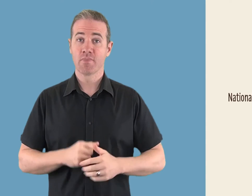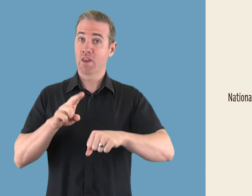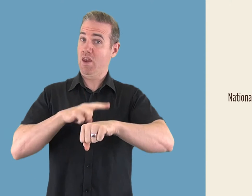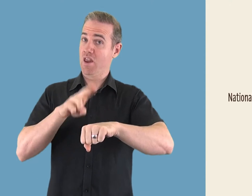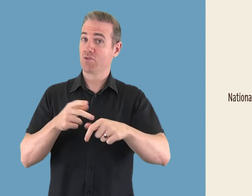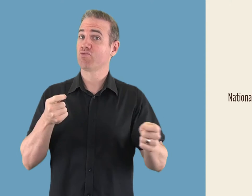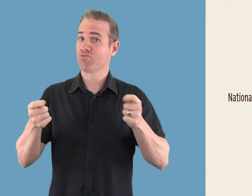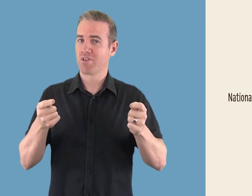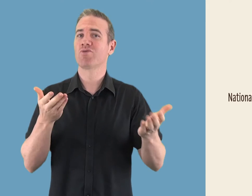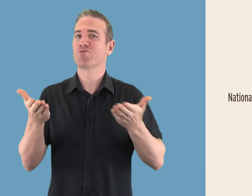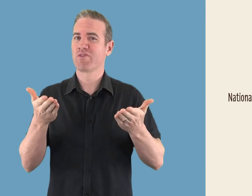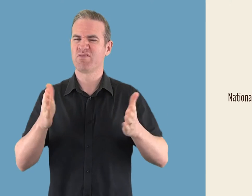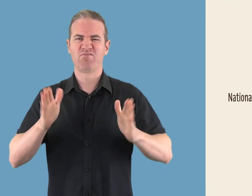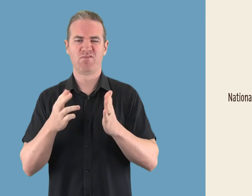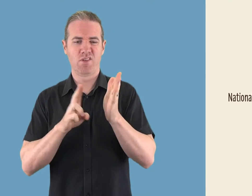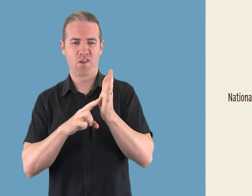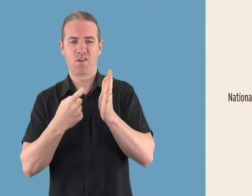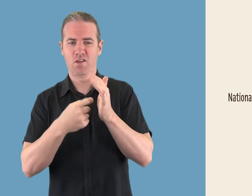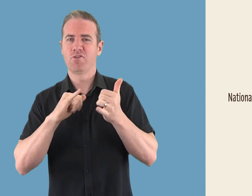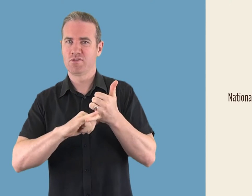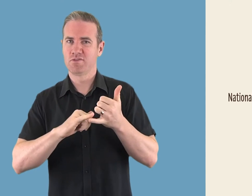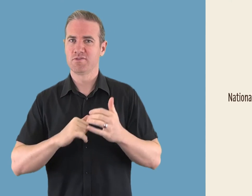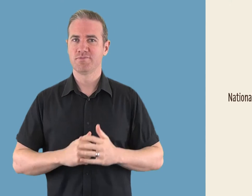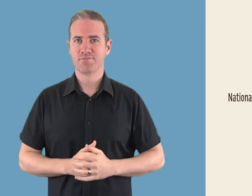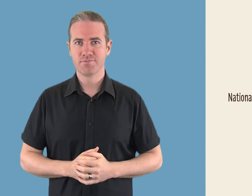National Relay Service